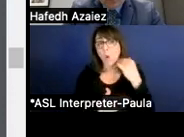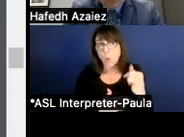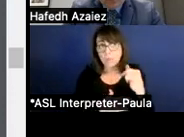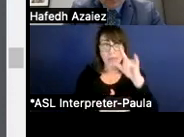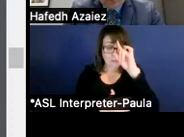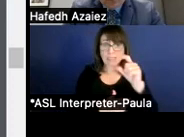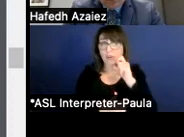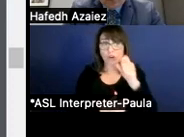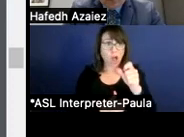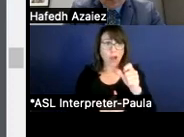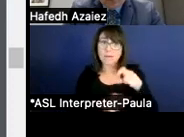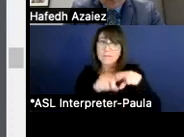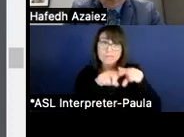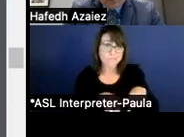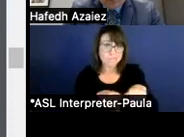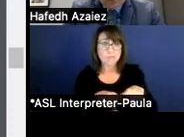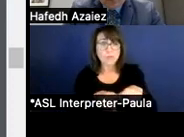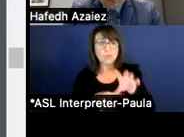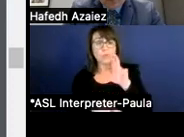So those total 6 million will stay in the district.